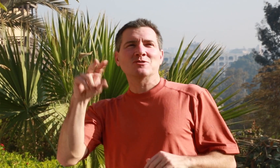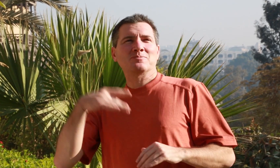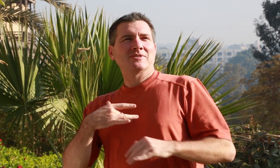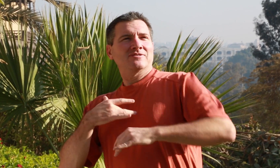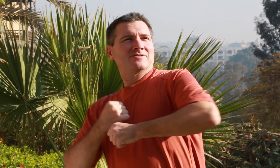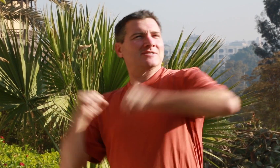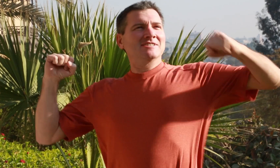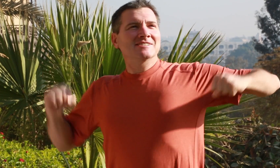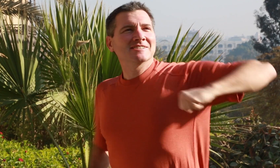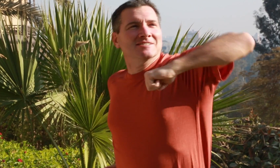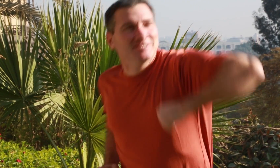With Convo, I feel free!